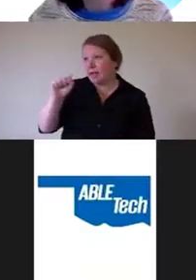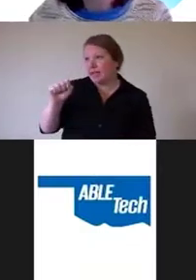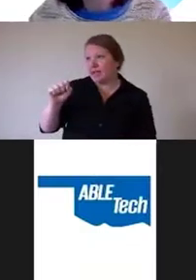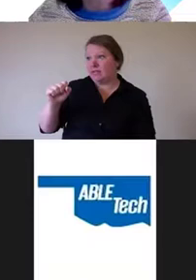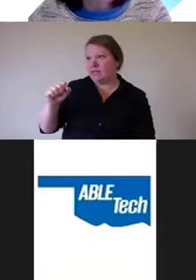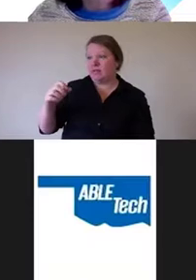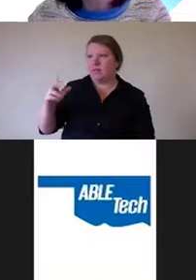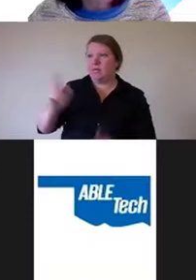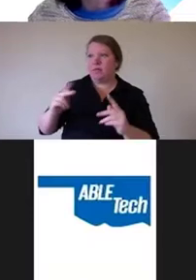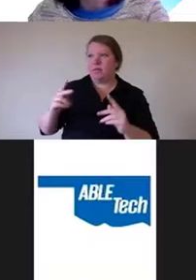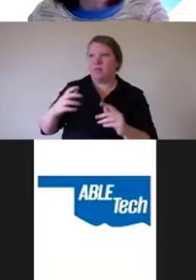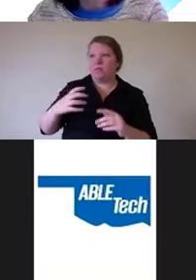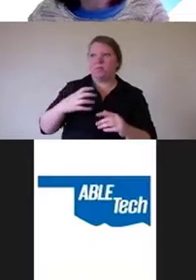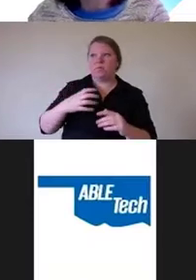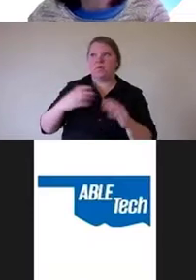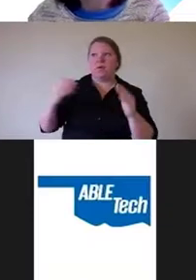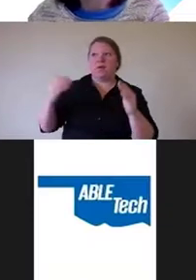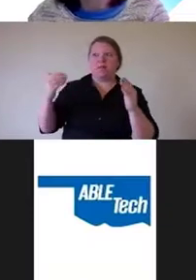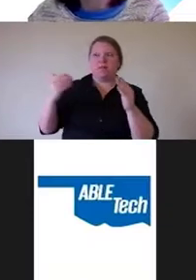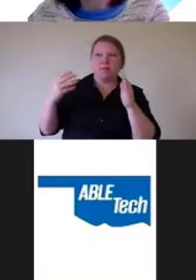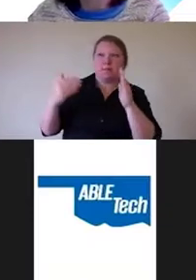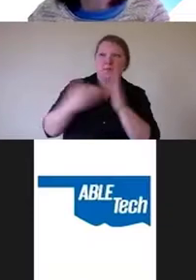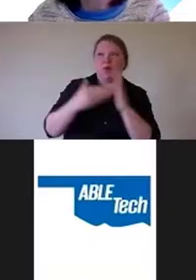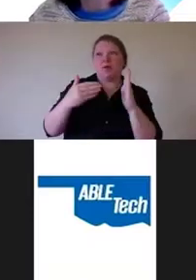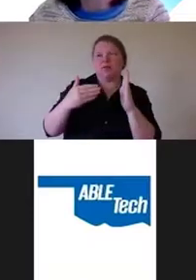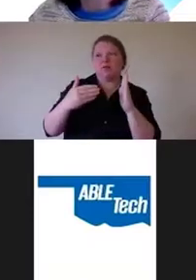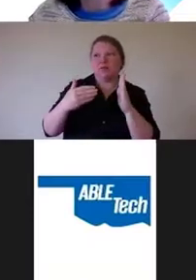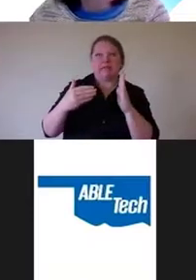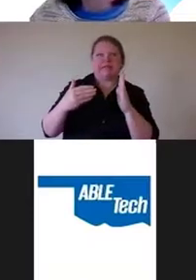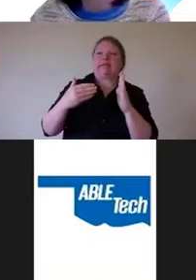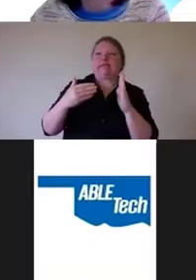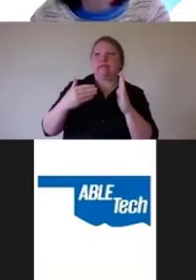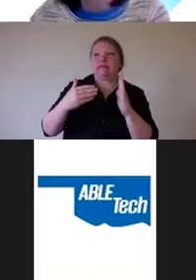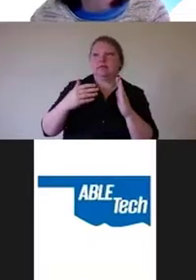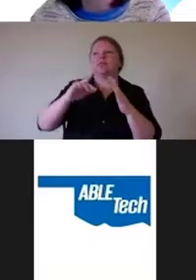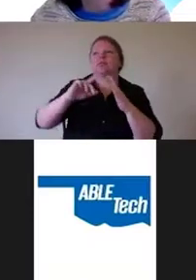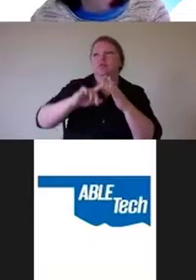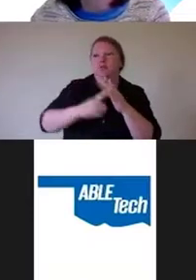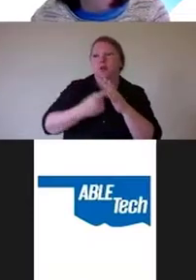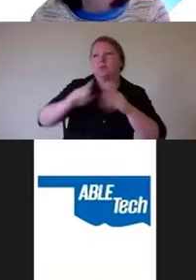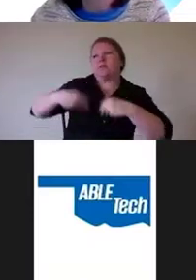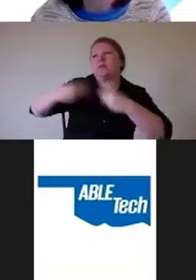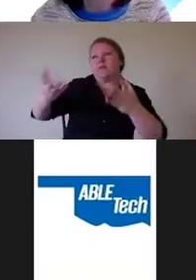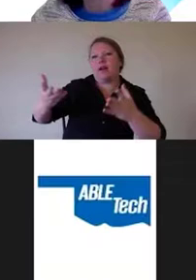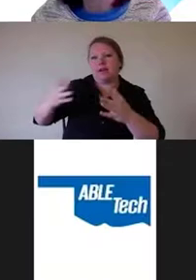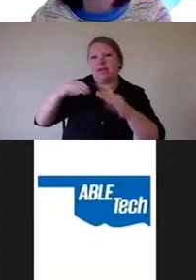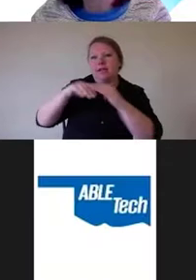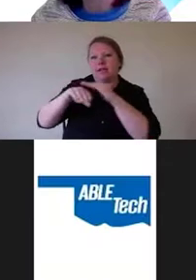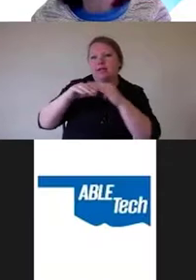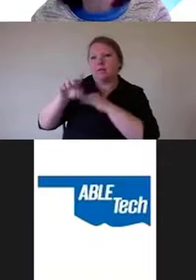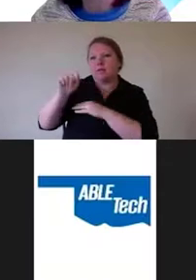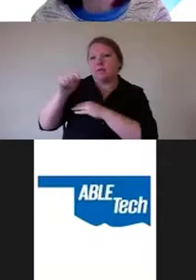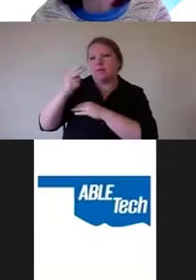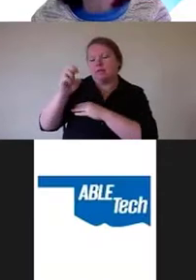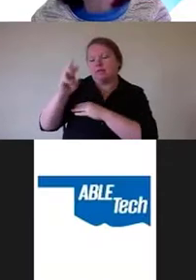lawsuit that they began to provide accessible themes. And so Wick's does have a few accessible themes.